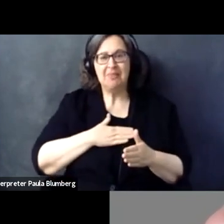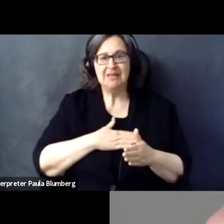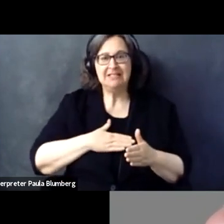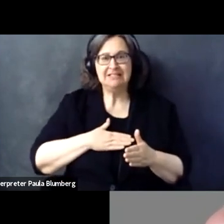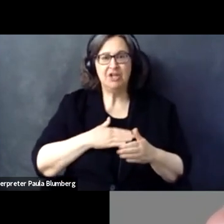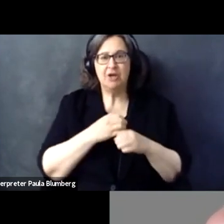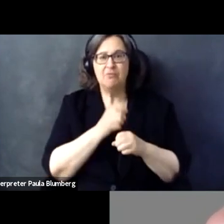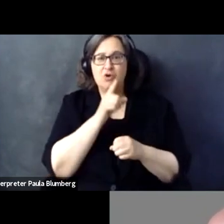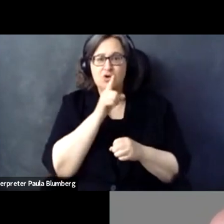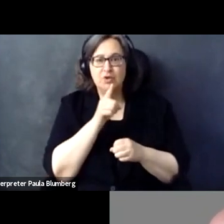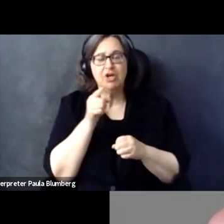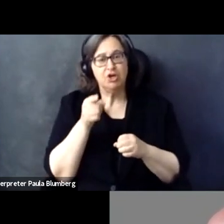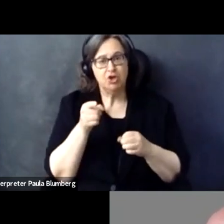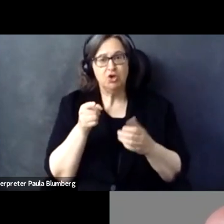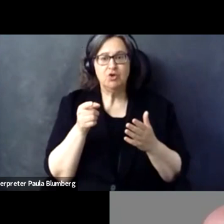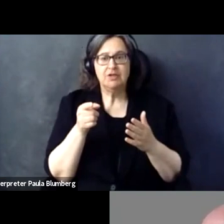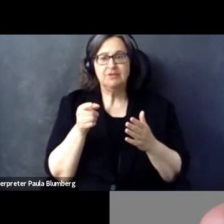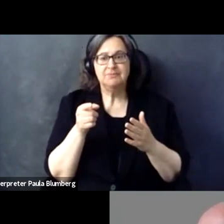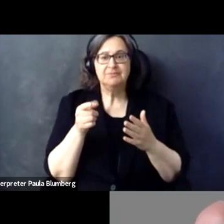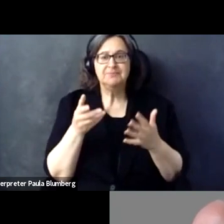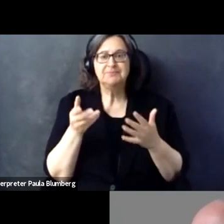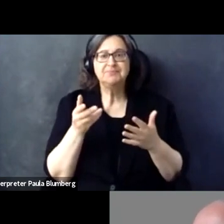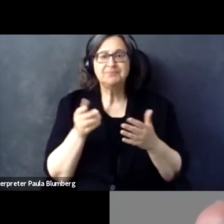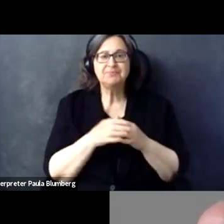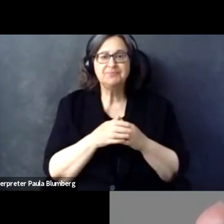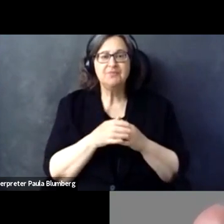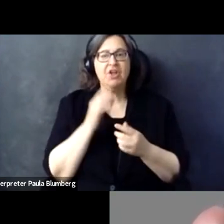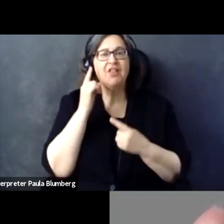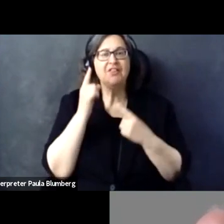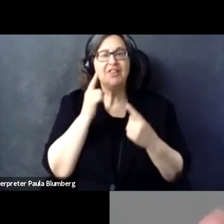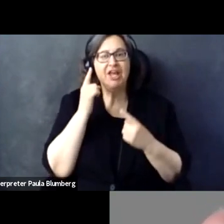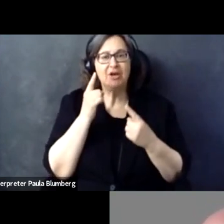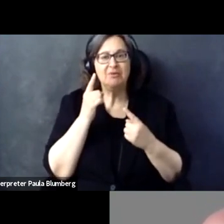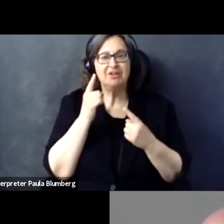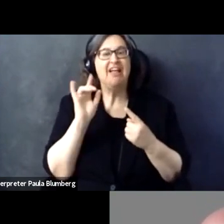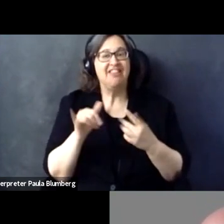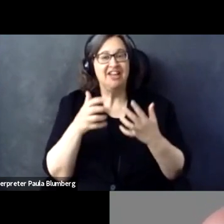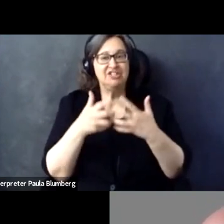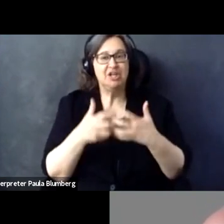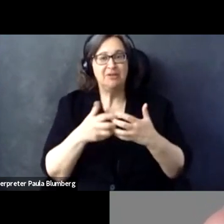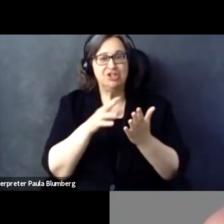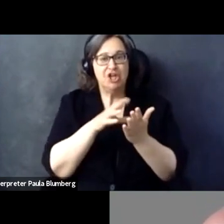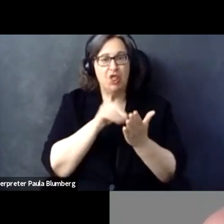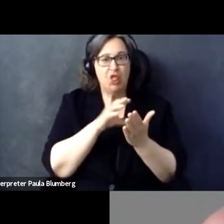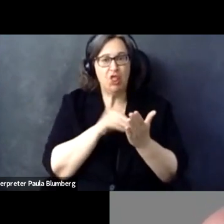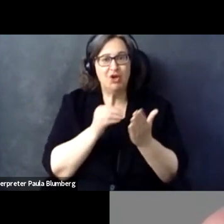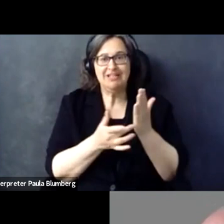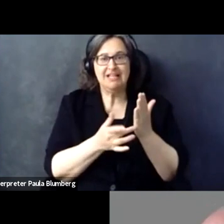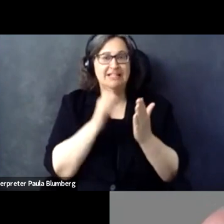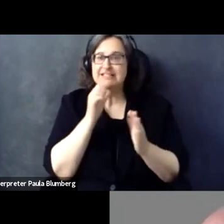, as this is the first of series of webinars, this is the first time we do it this way. So please make sure that you